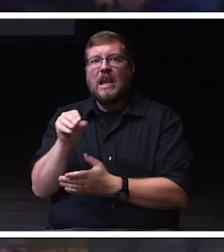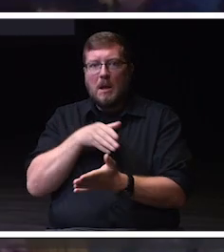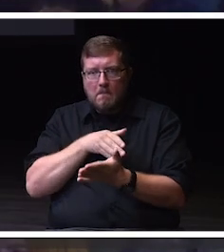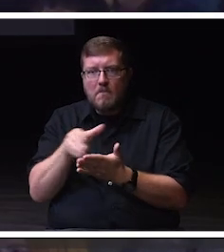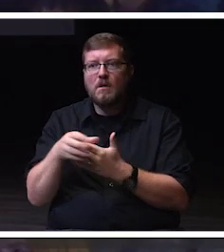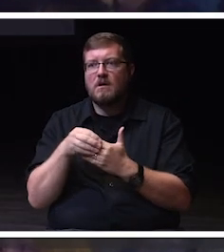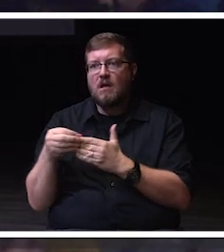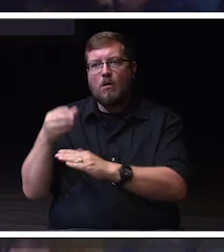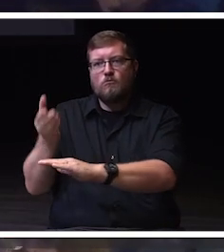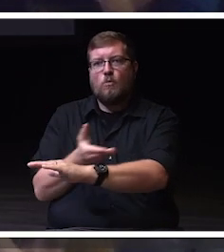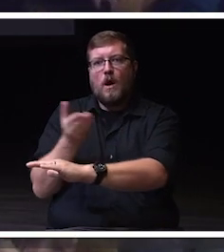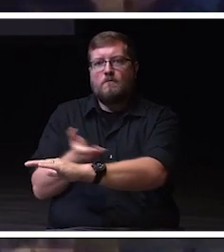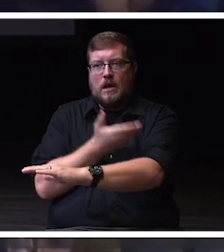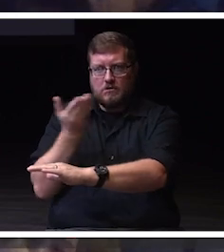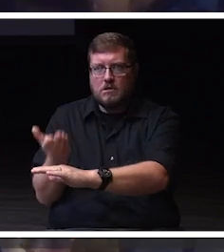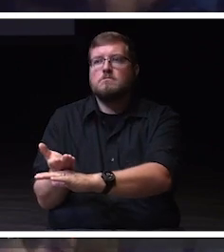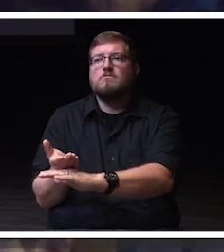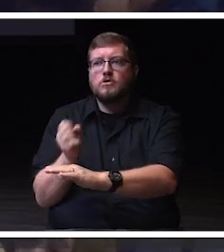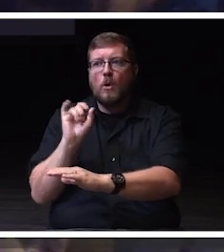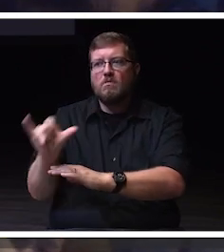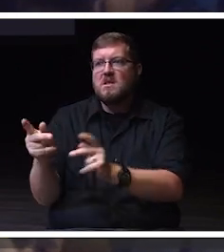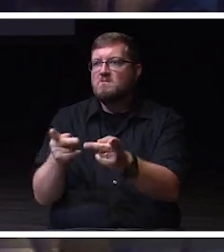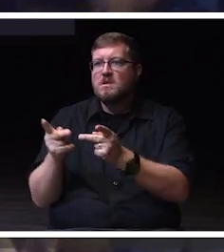Thank you very much.